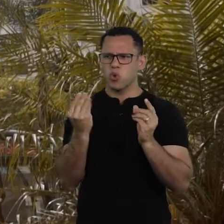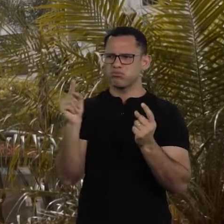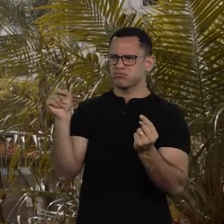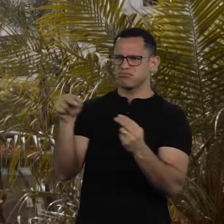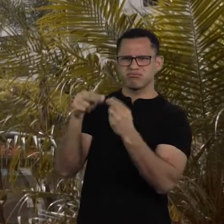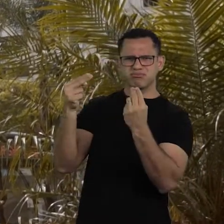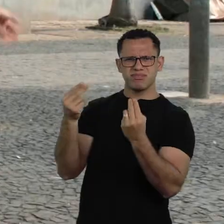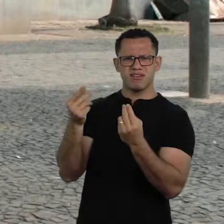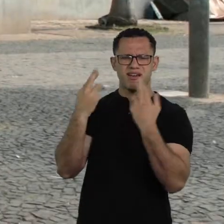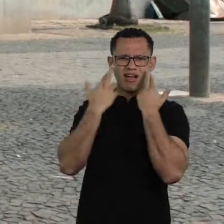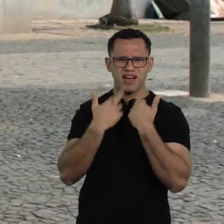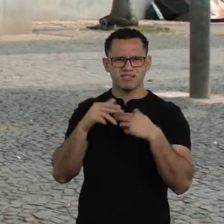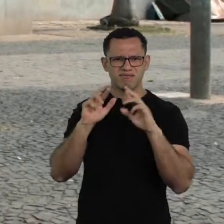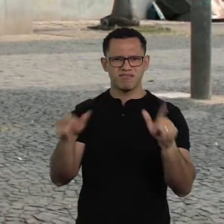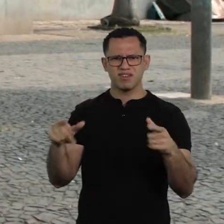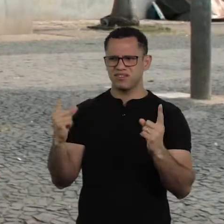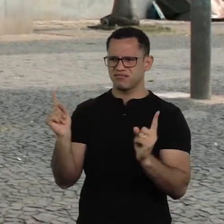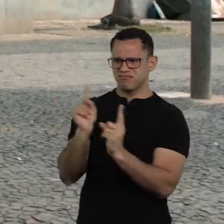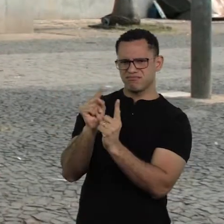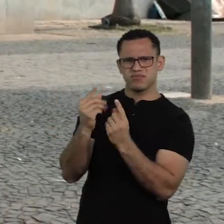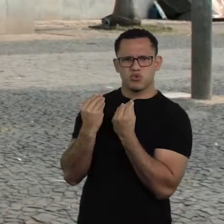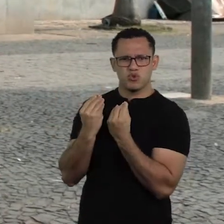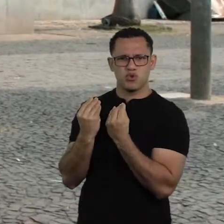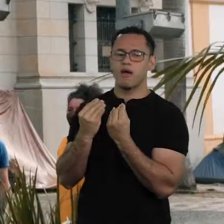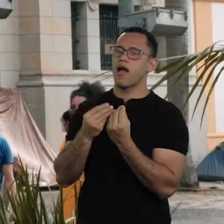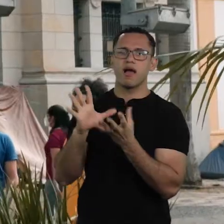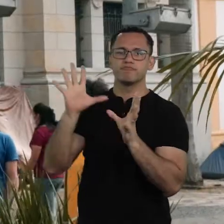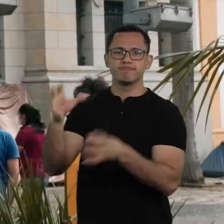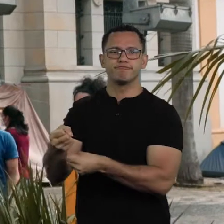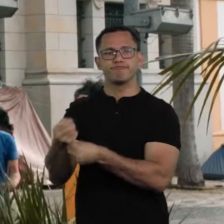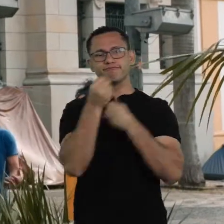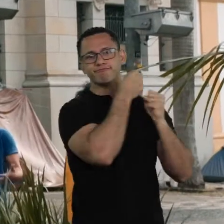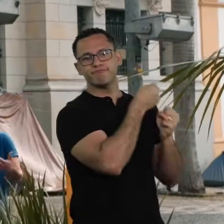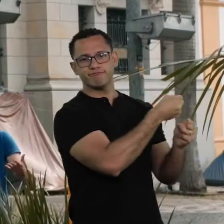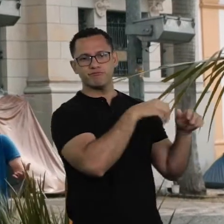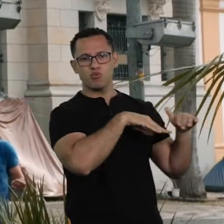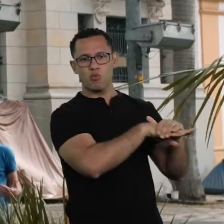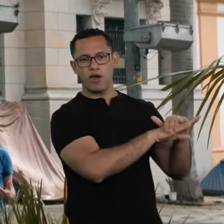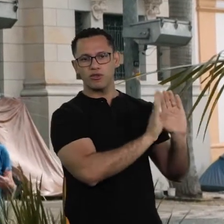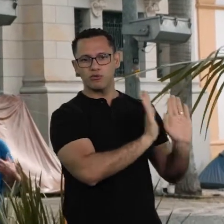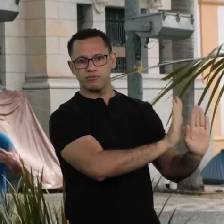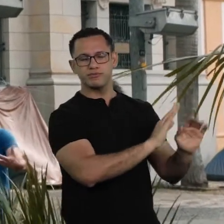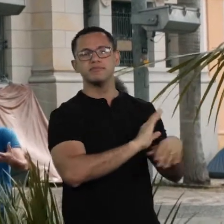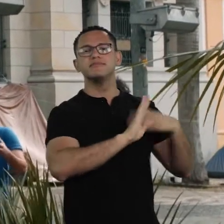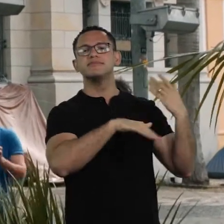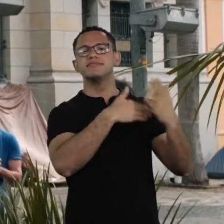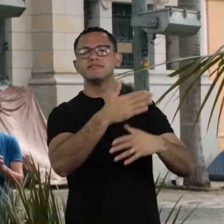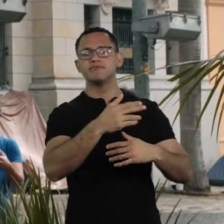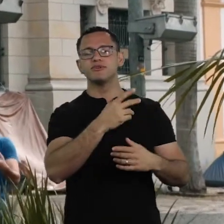an interracial kiss in a public square. They stored The Kiss in a warehouse. When Janio became the mayor,